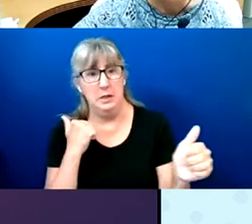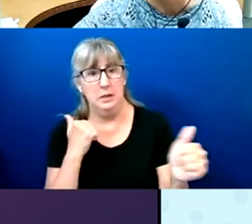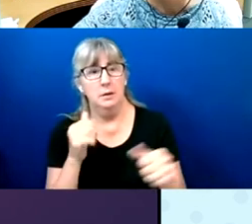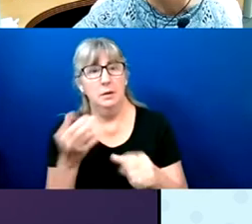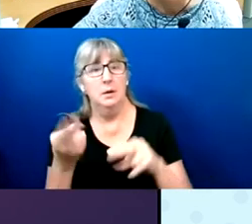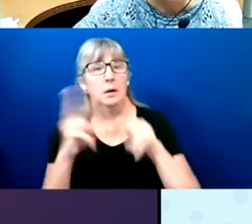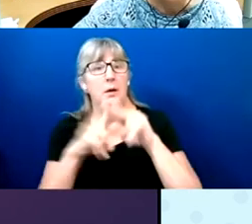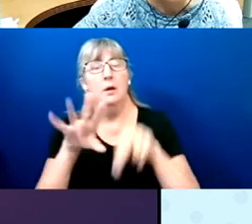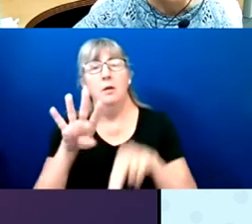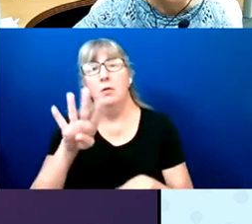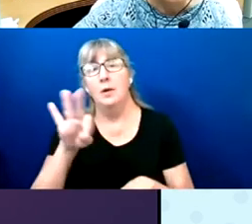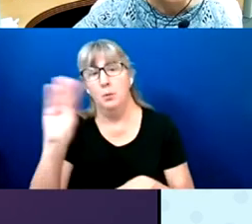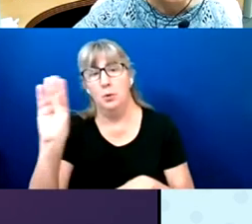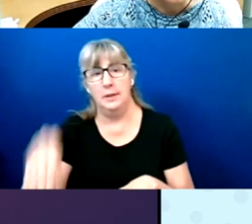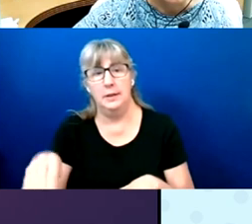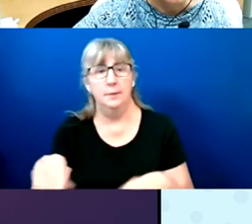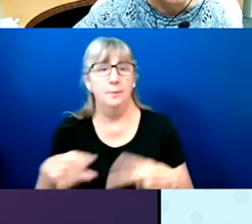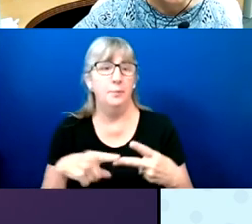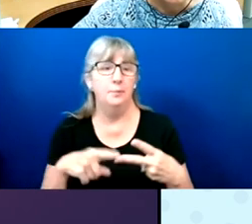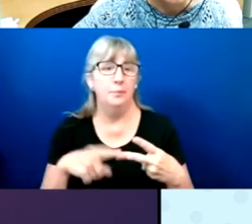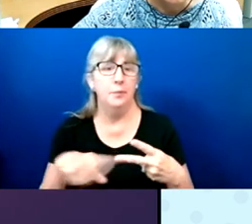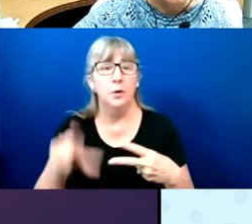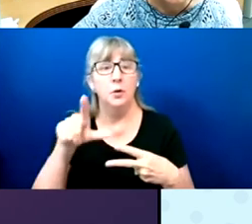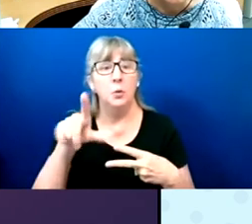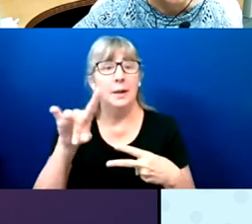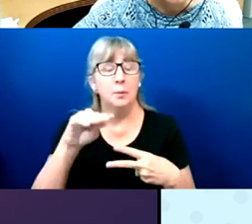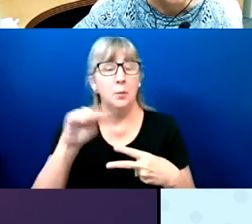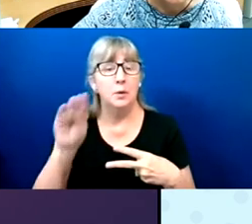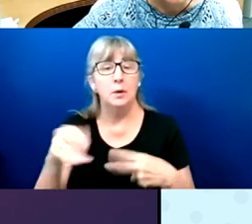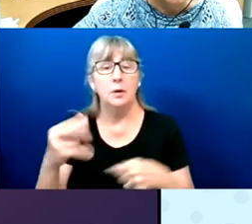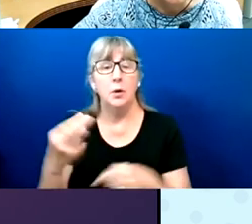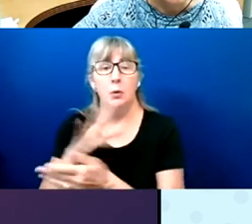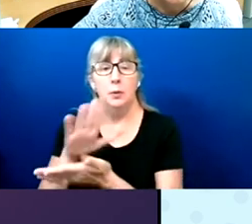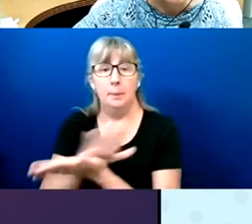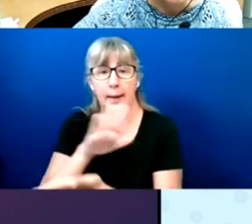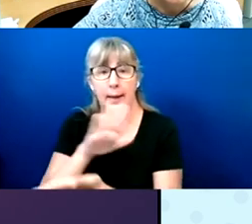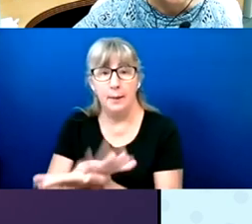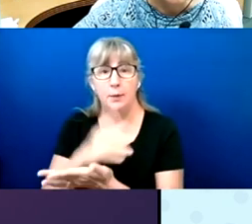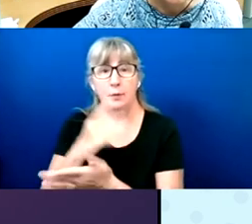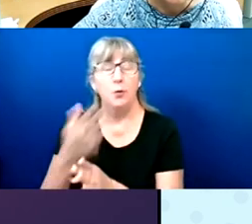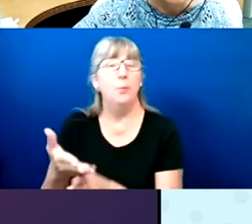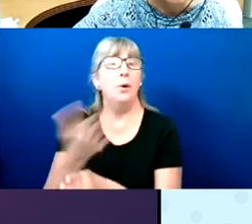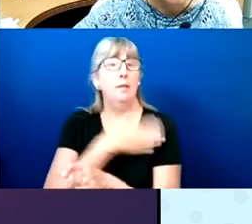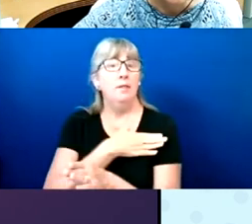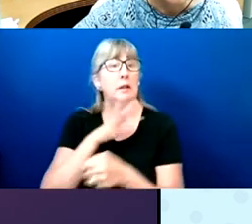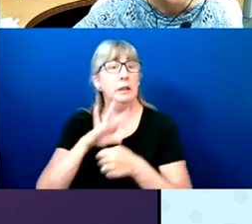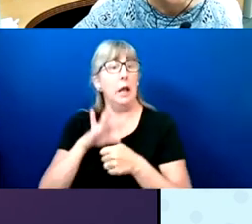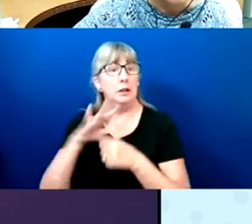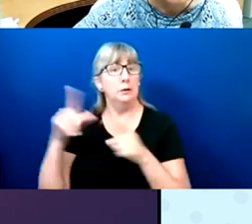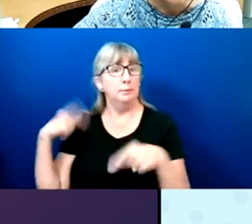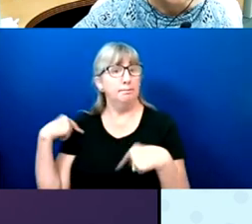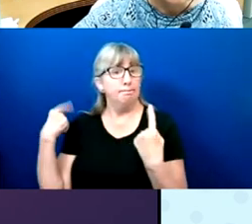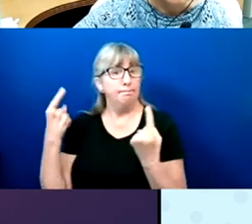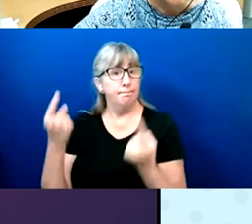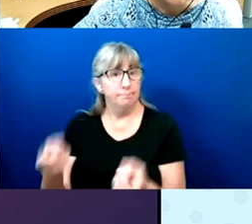And 28% was I used a paper ballot for previous elections, because they're accustomed to it.